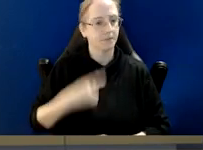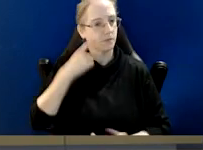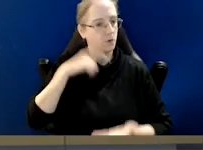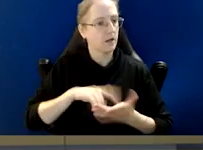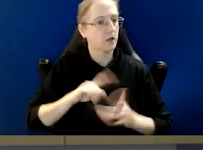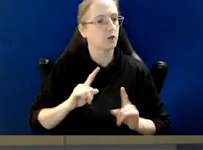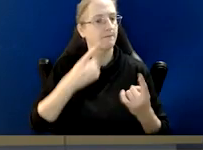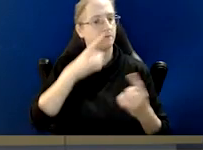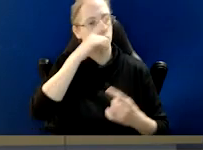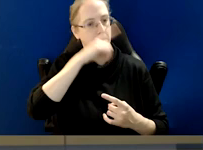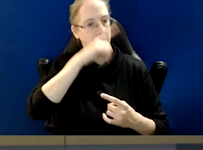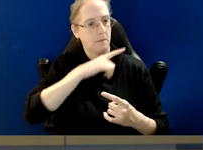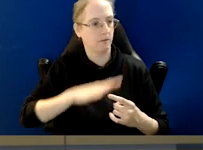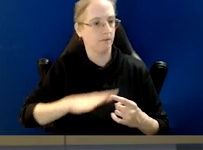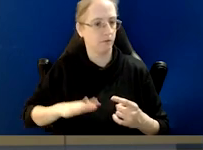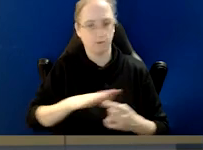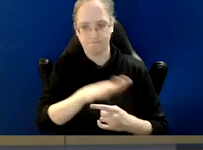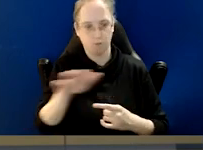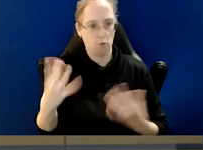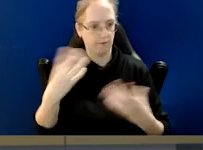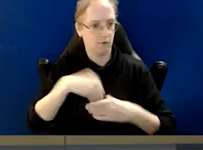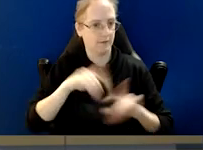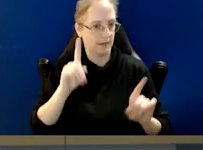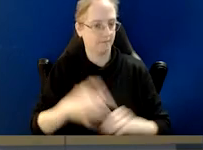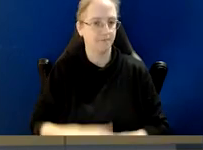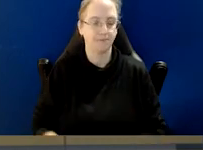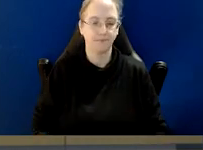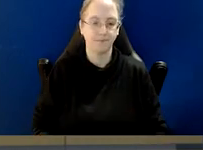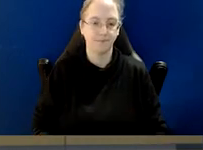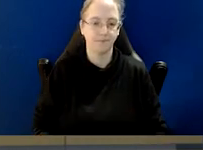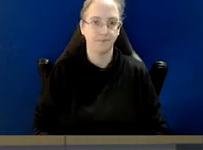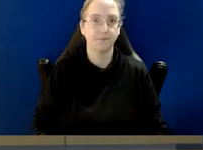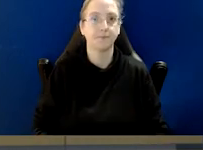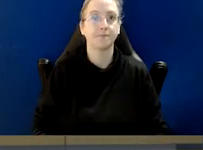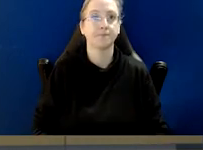And I also acknowledge First Nations people participating today.